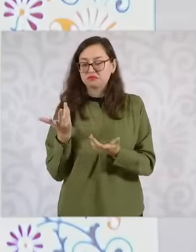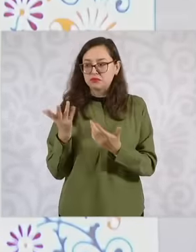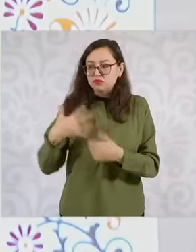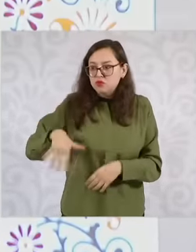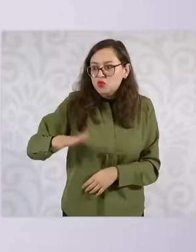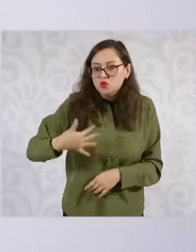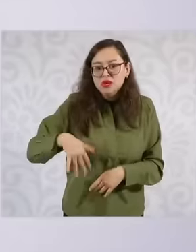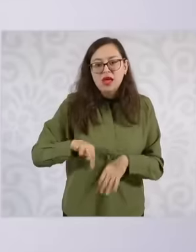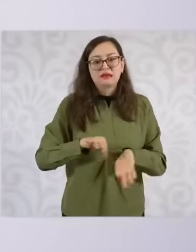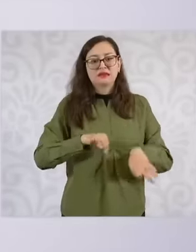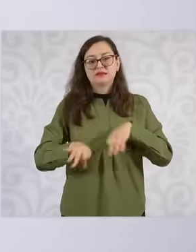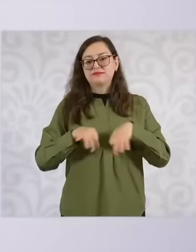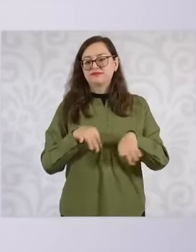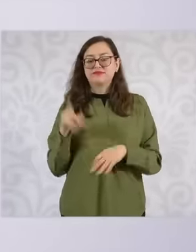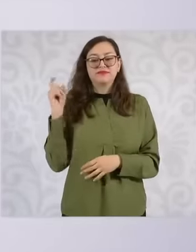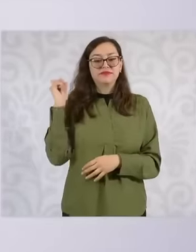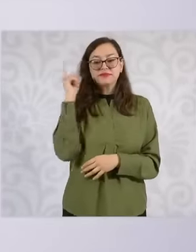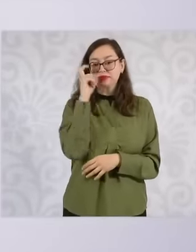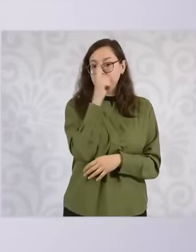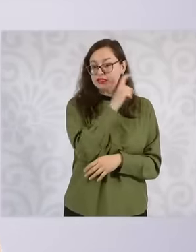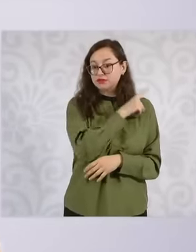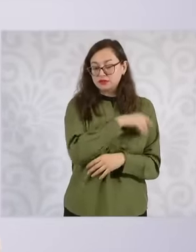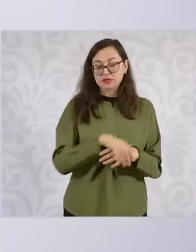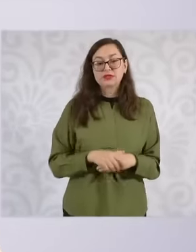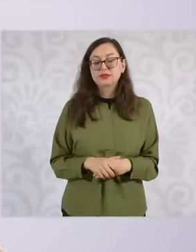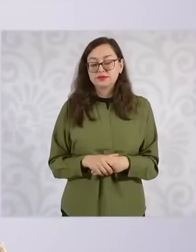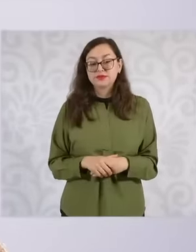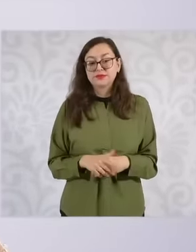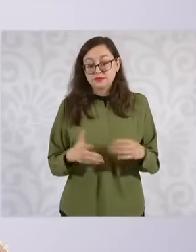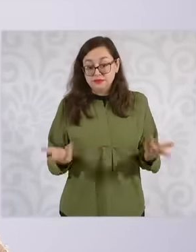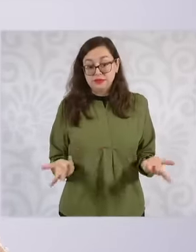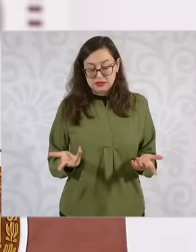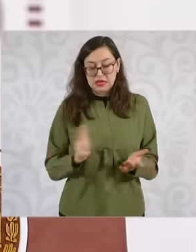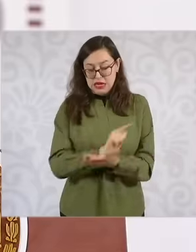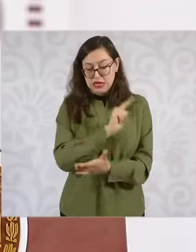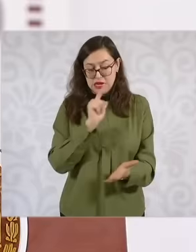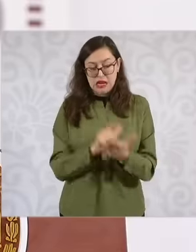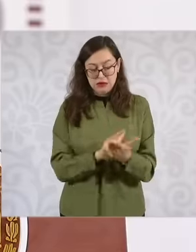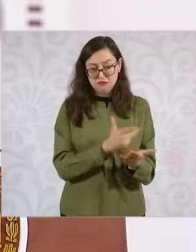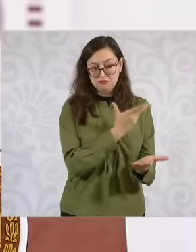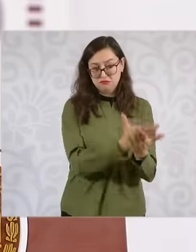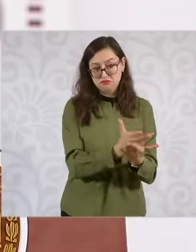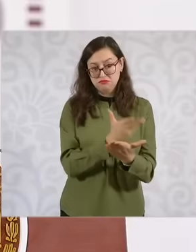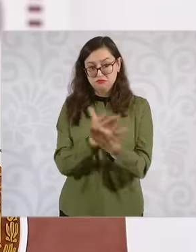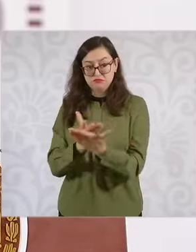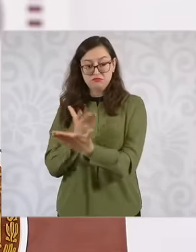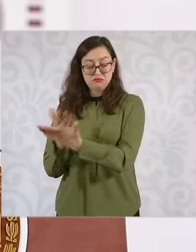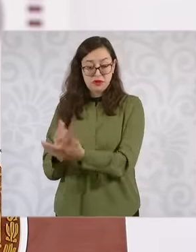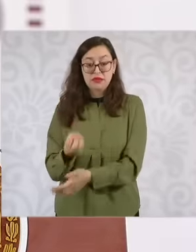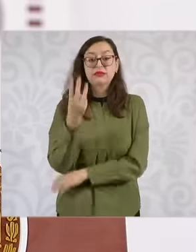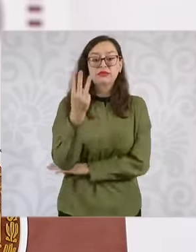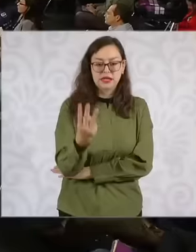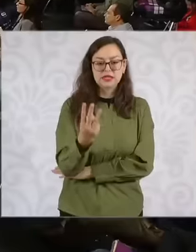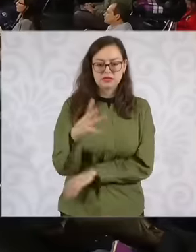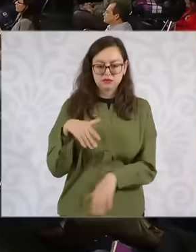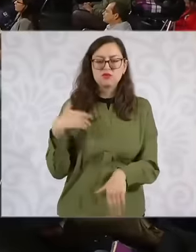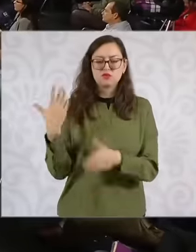in the three cases we have the proposals and I am going to ask Mara to come to present it uh the